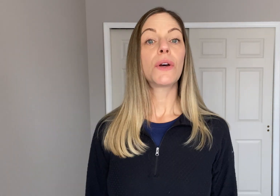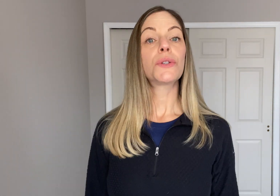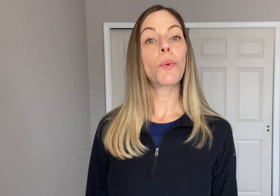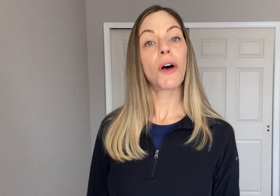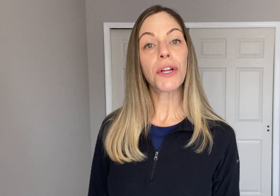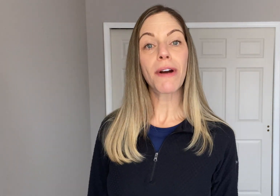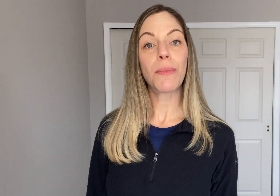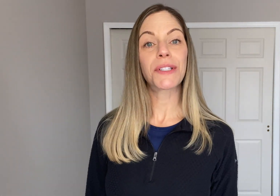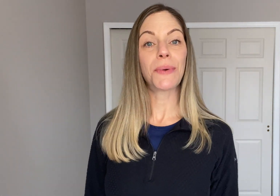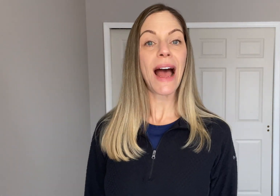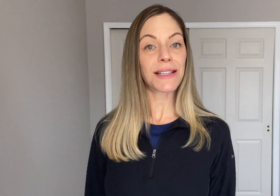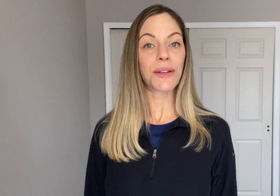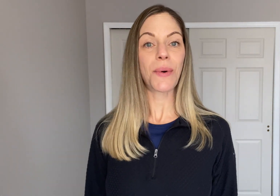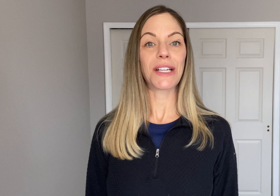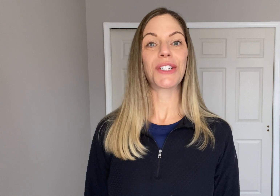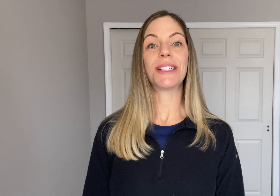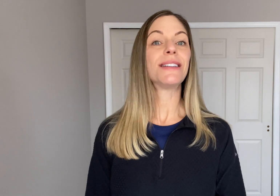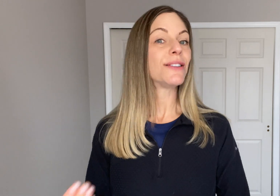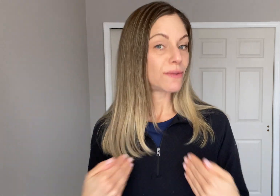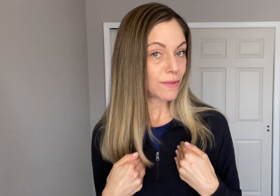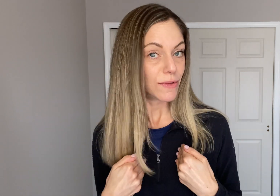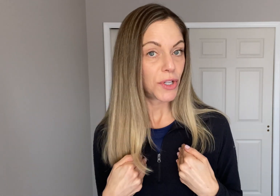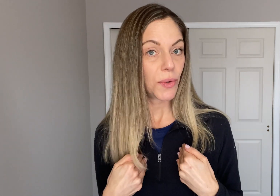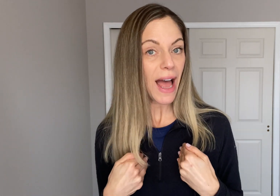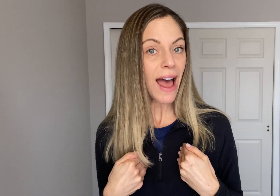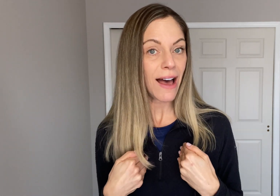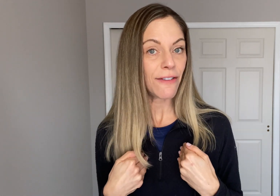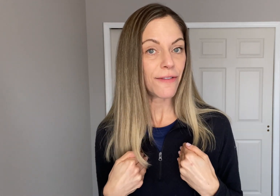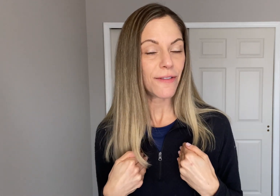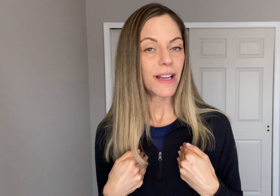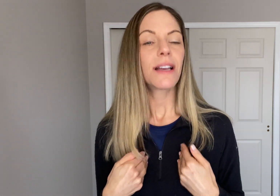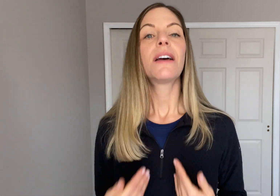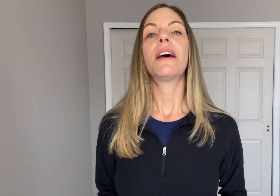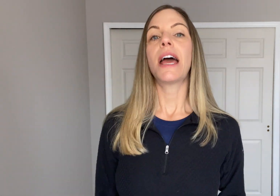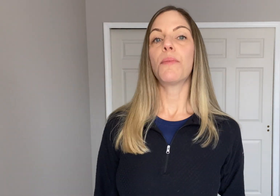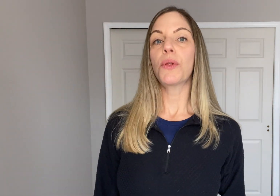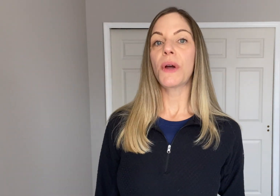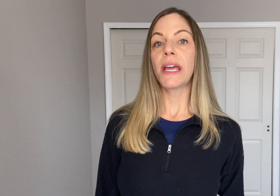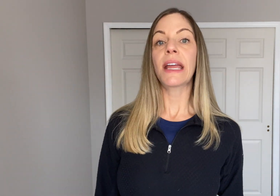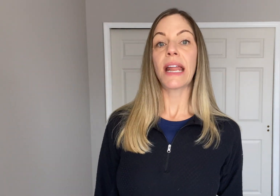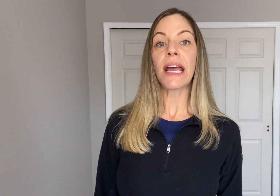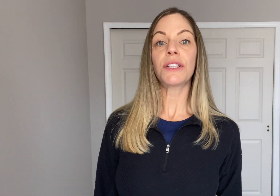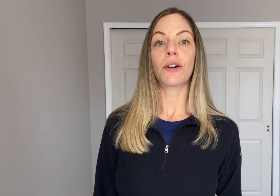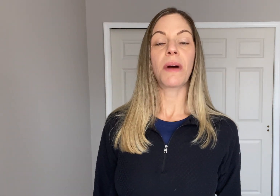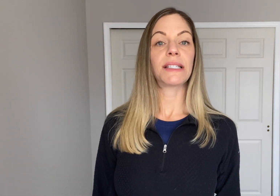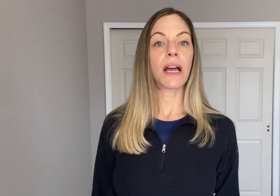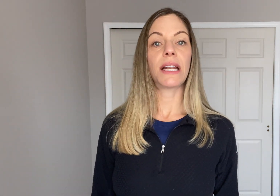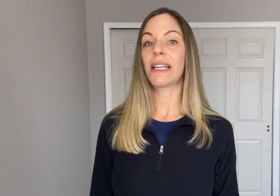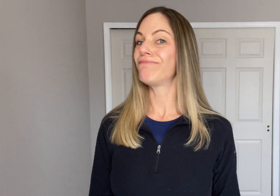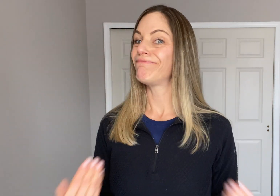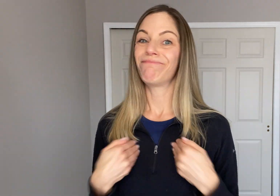So while you're able to ask the question "Do you have...?" An employee can answer by signing